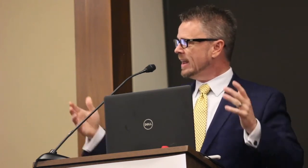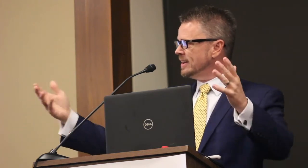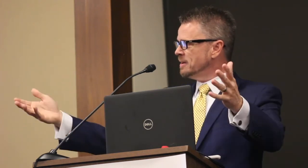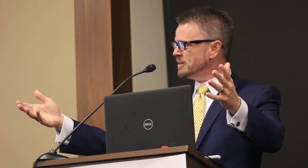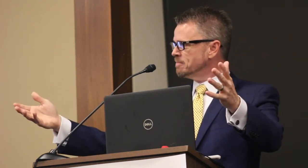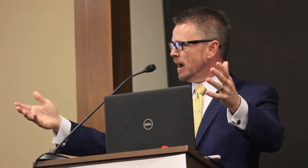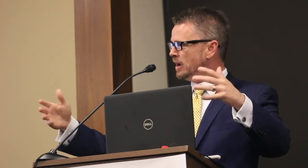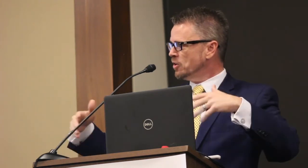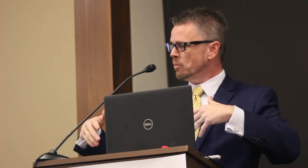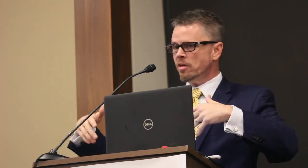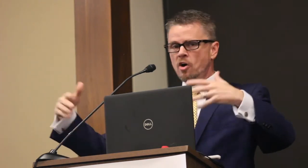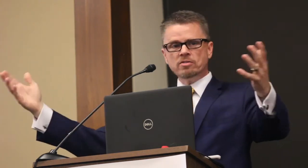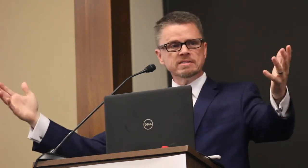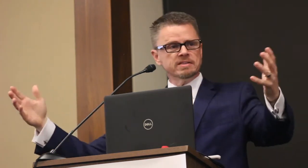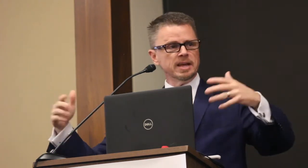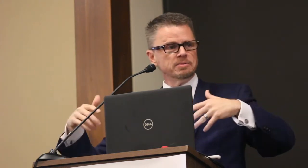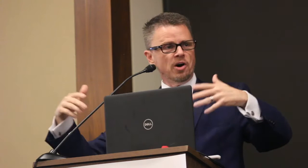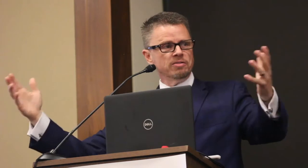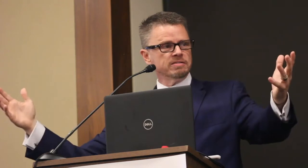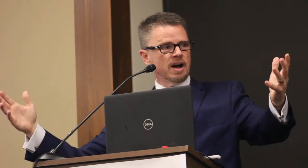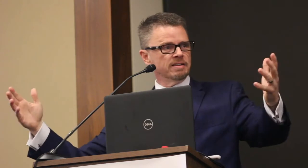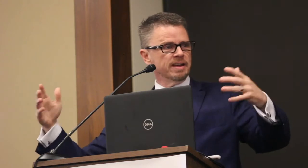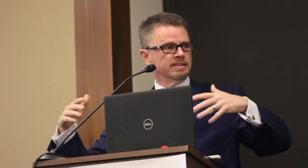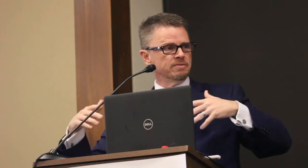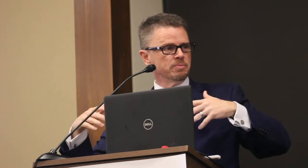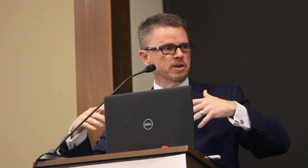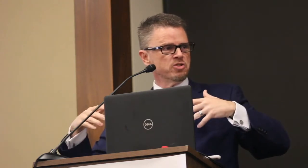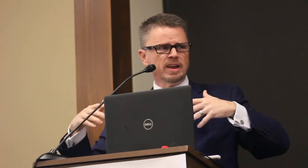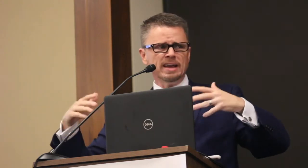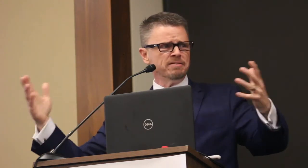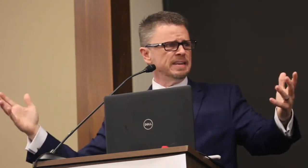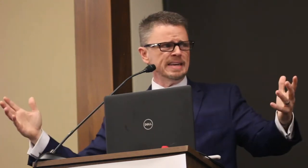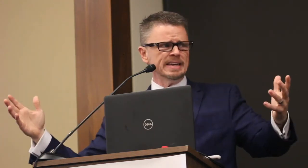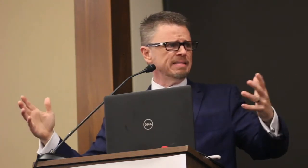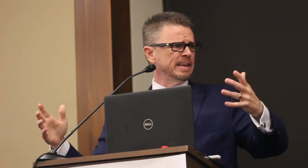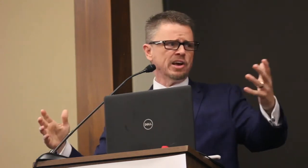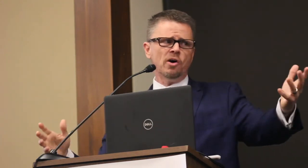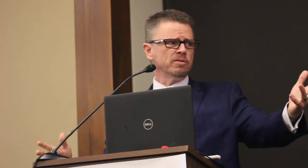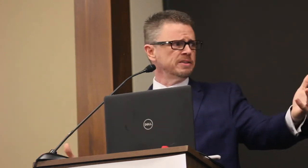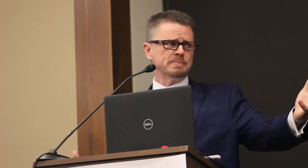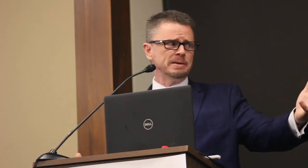have handed him this binder with all the name, all the contact information, hey, if you need